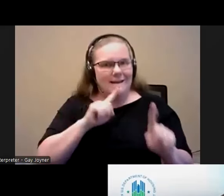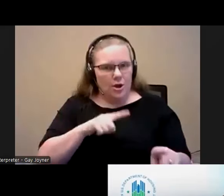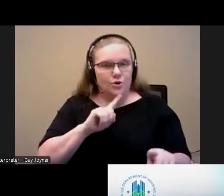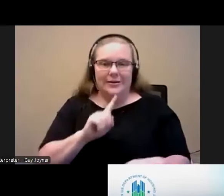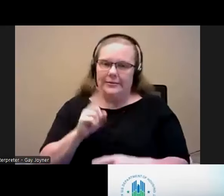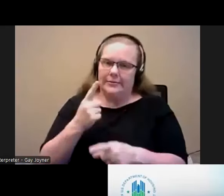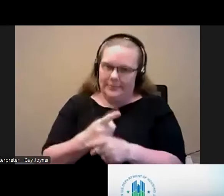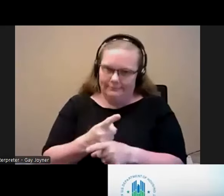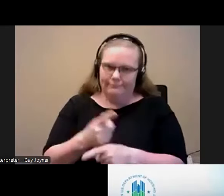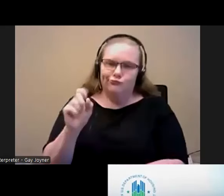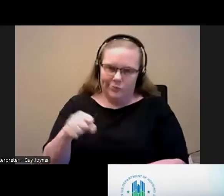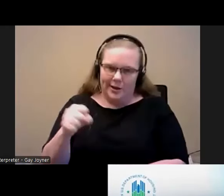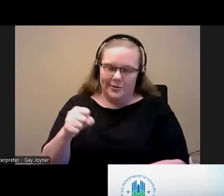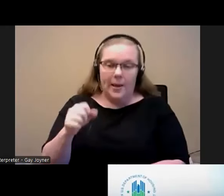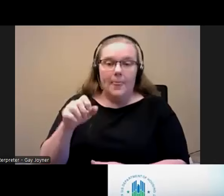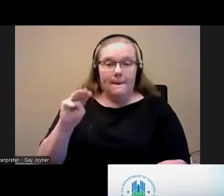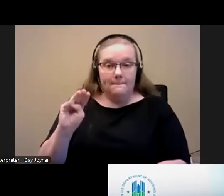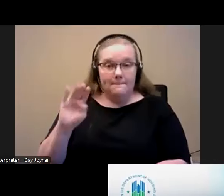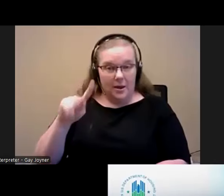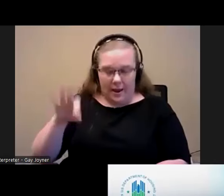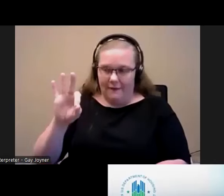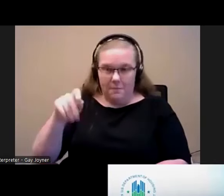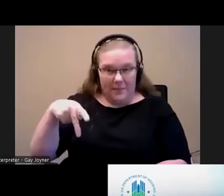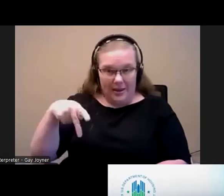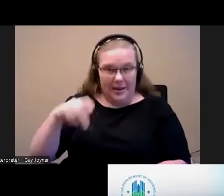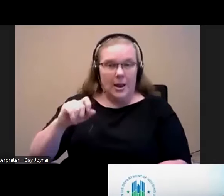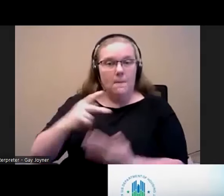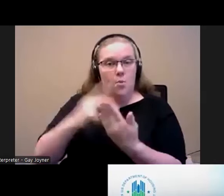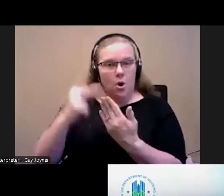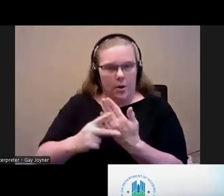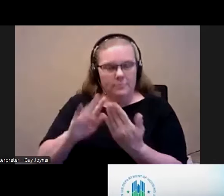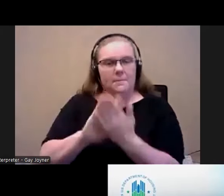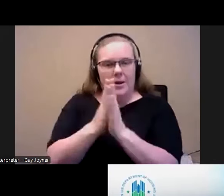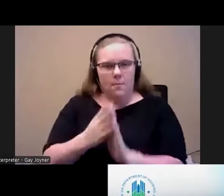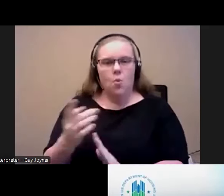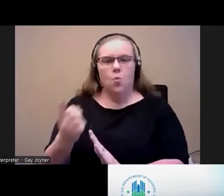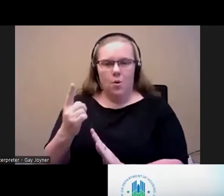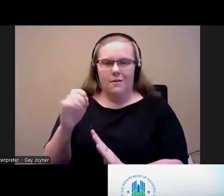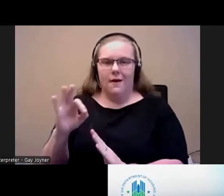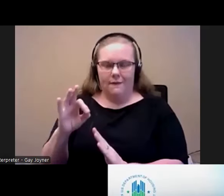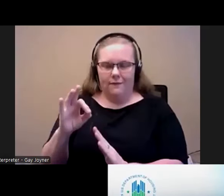our hope is that Money Follows the Person programs become one of the partners with PHA's. If you